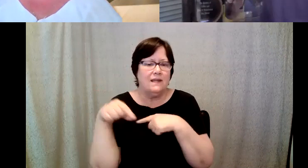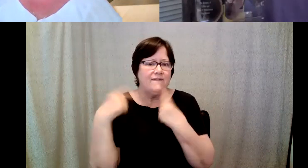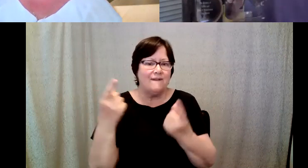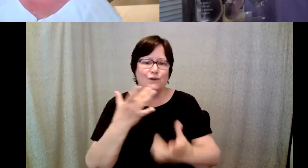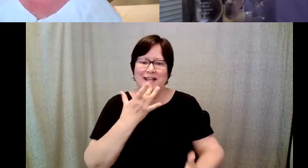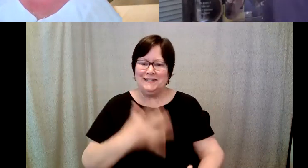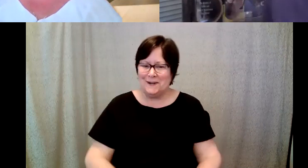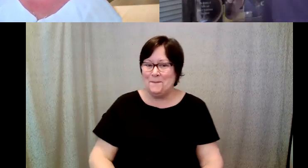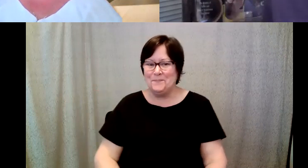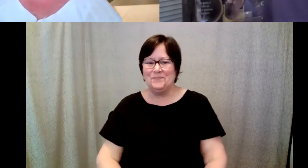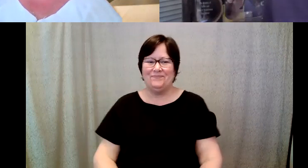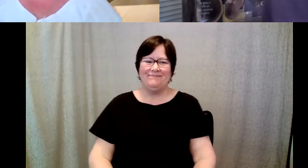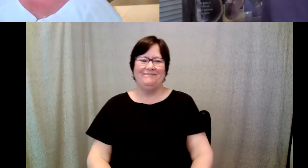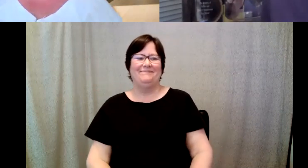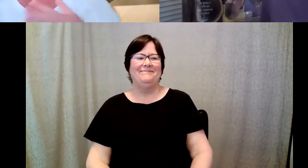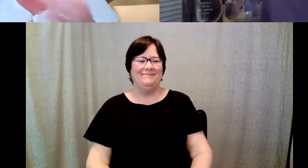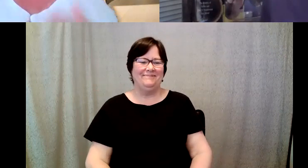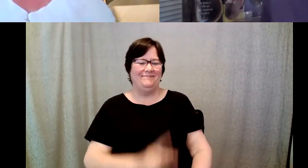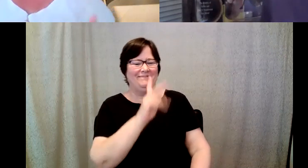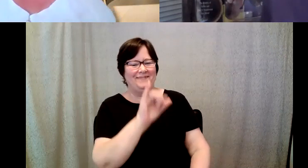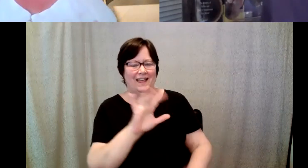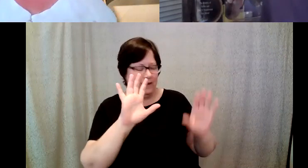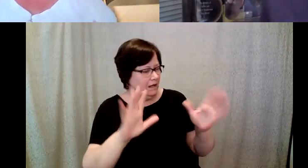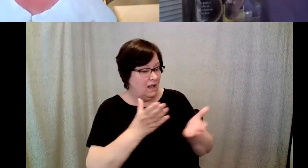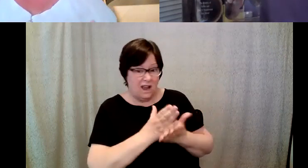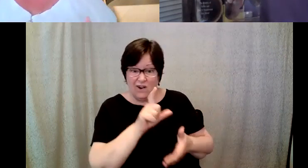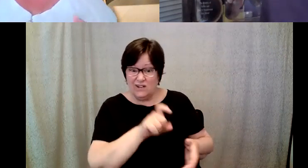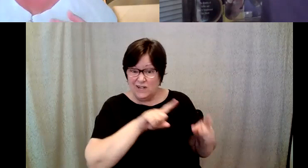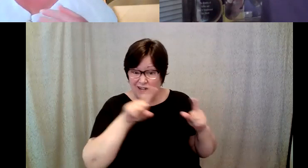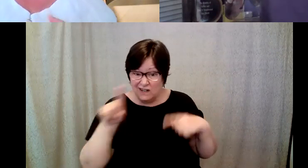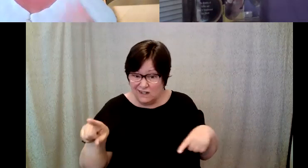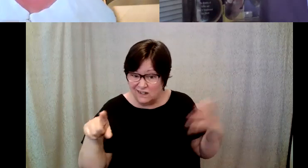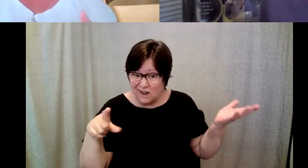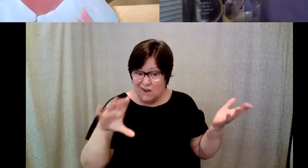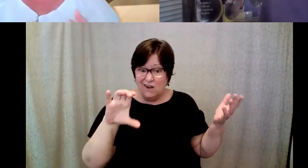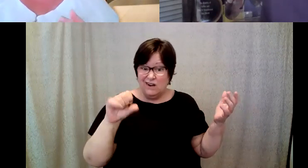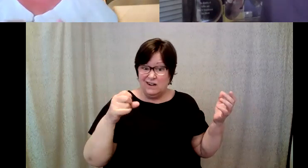Kelly Redder: Alright, so do I need to go to Shanghai for that or. Kelly Redder: No or.